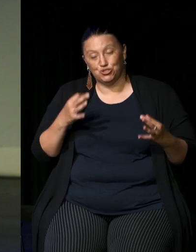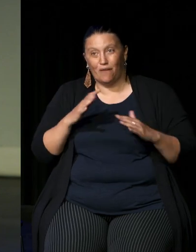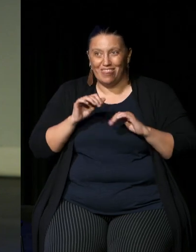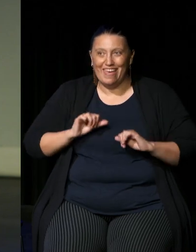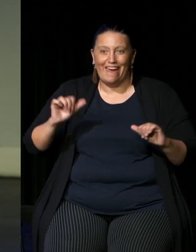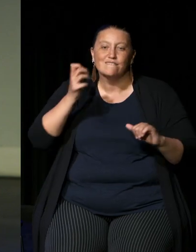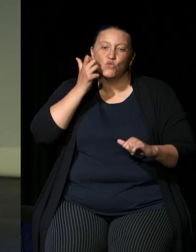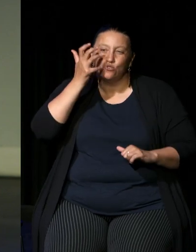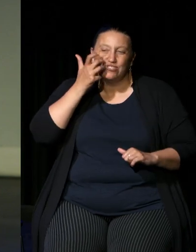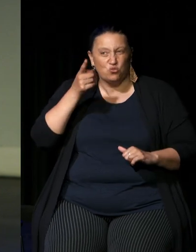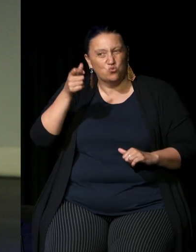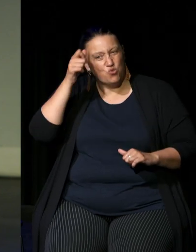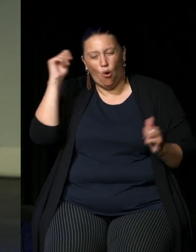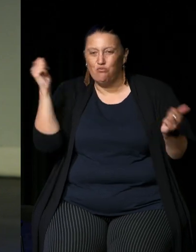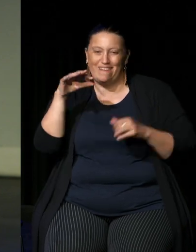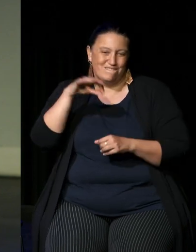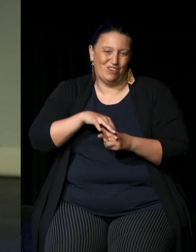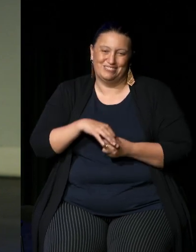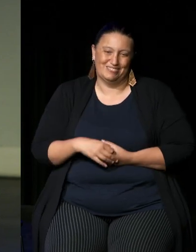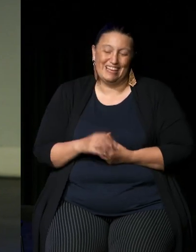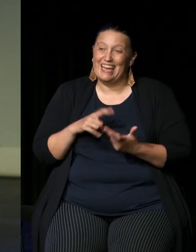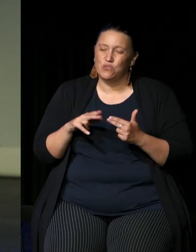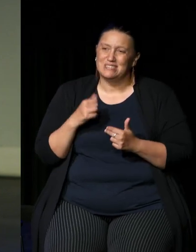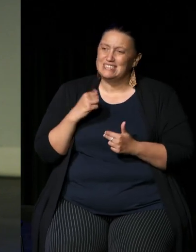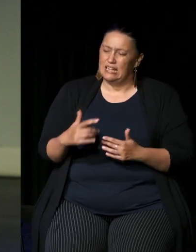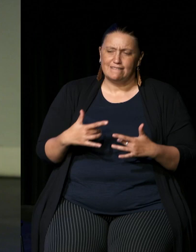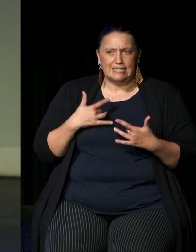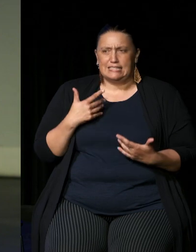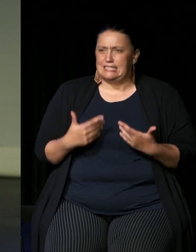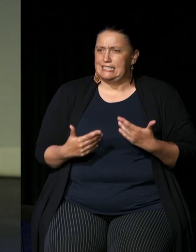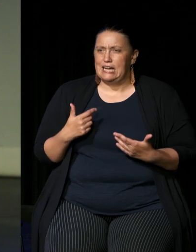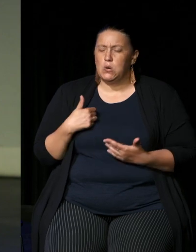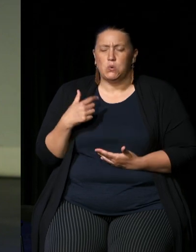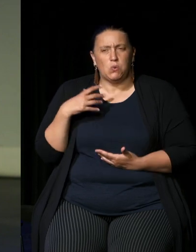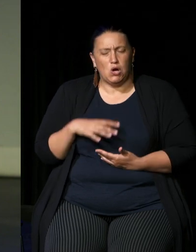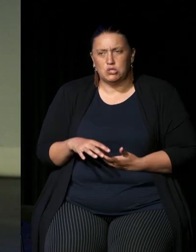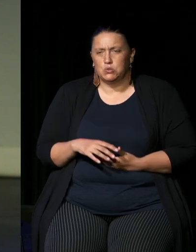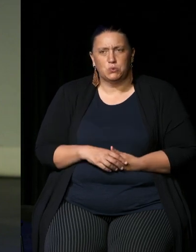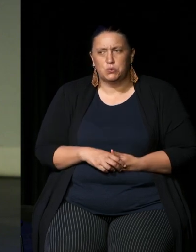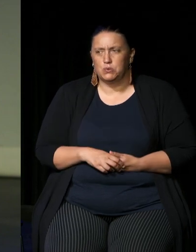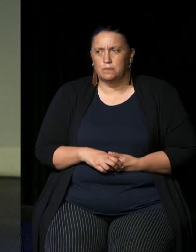know what you're going to vote and if you still feel you want to have it that there